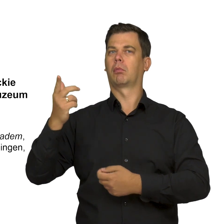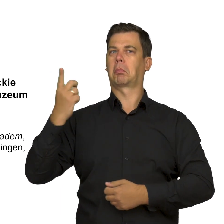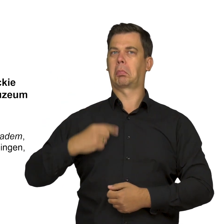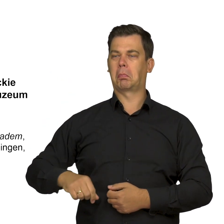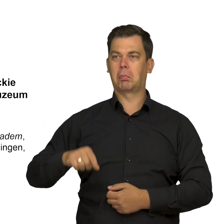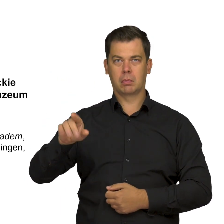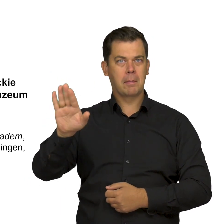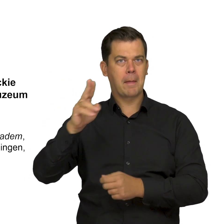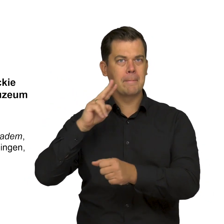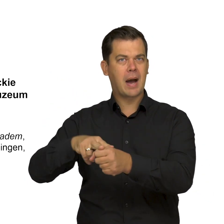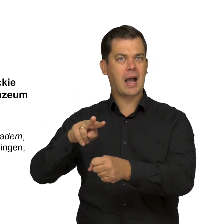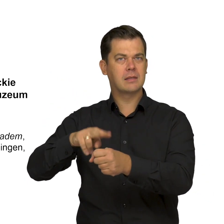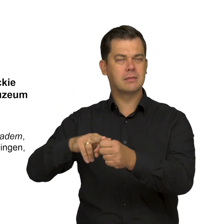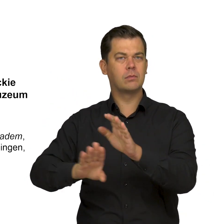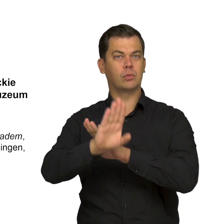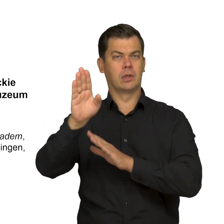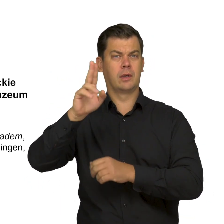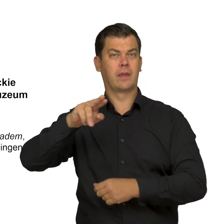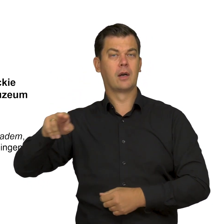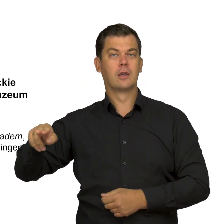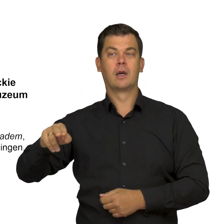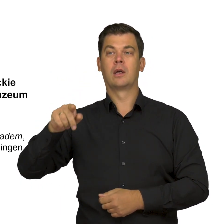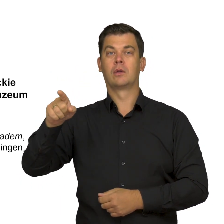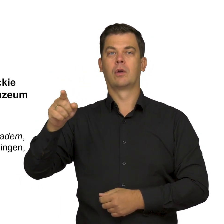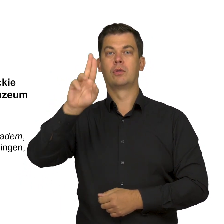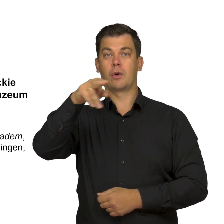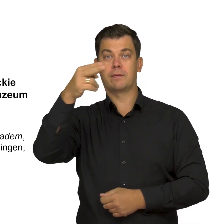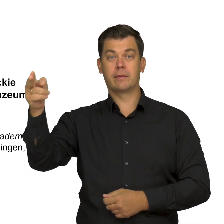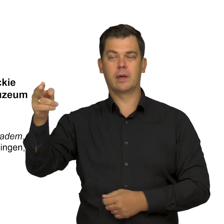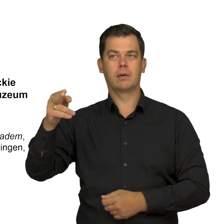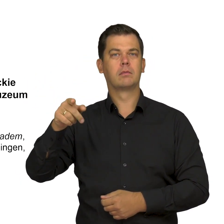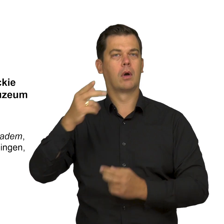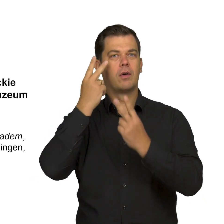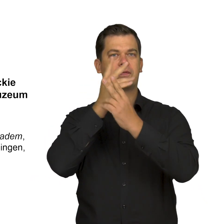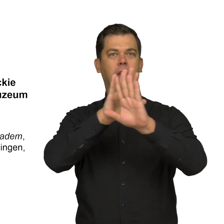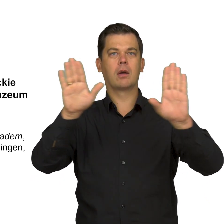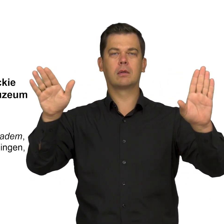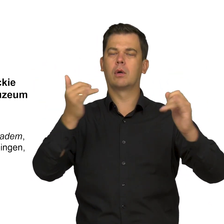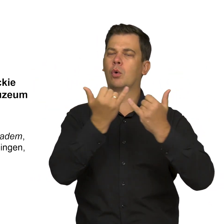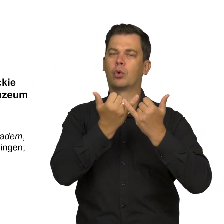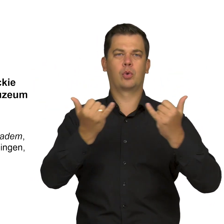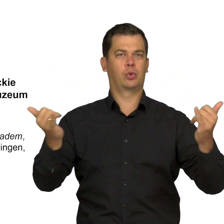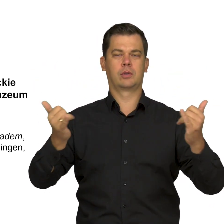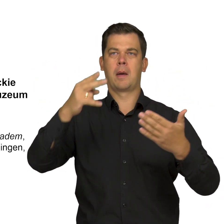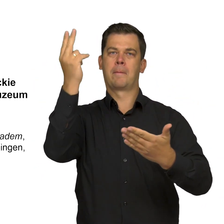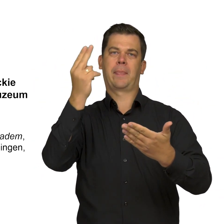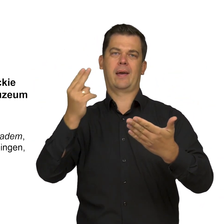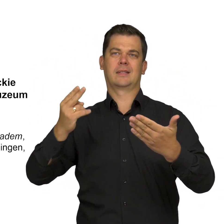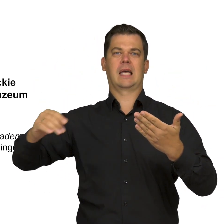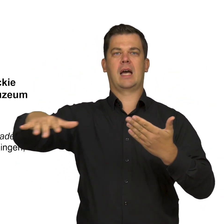comes through in various landscapes, mostly of Norway. we will discover that this Nordic character